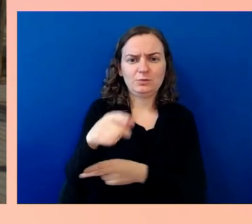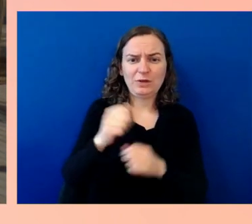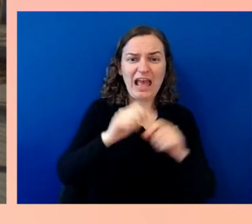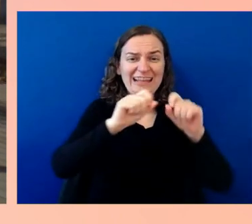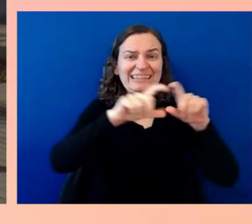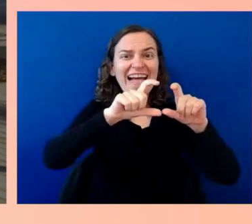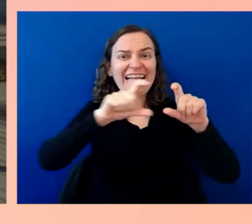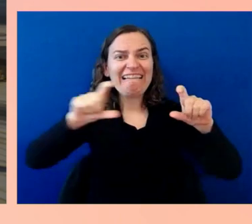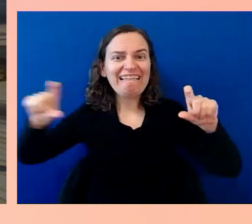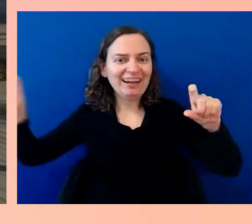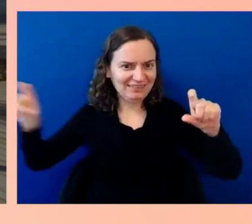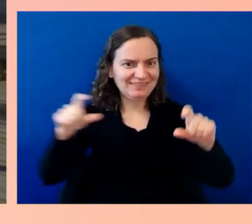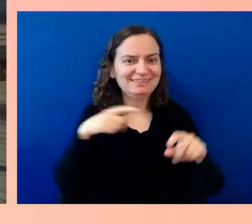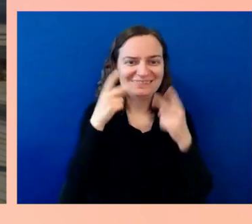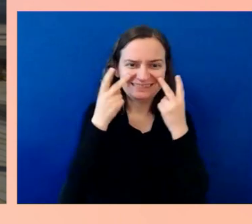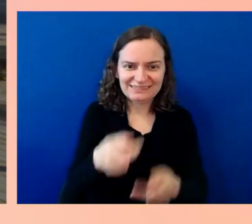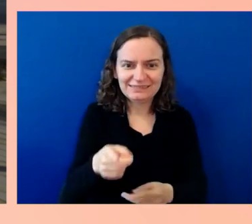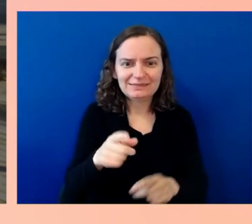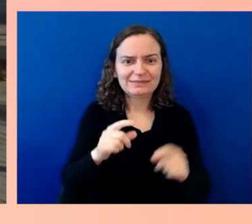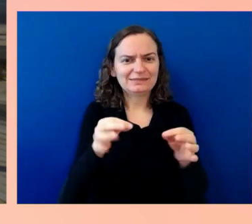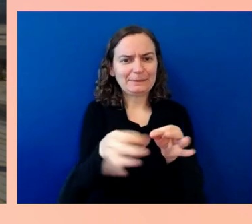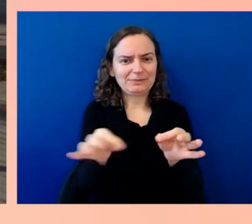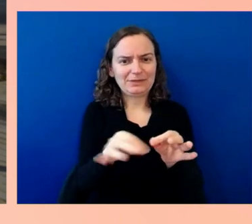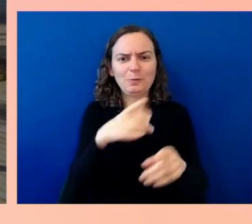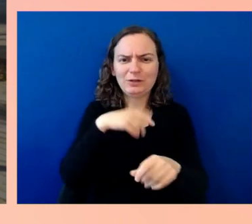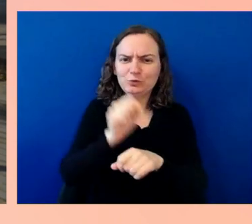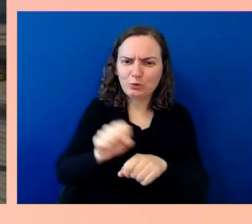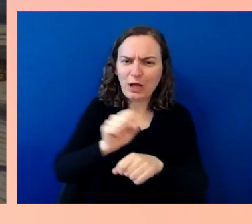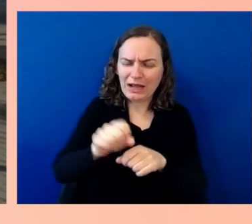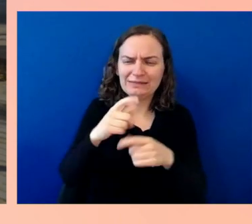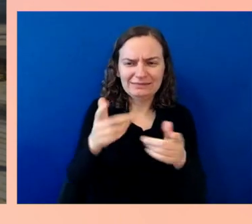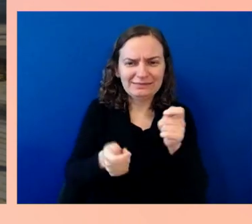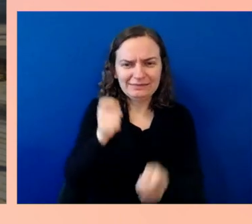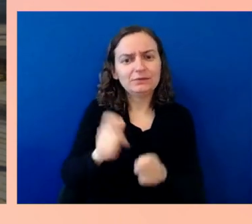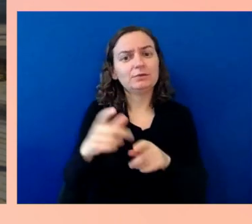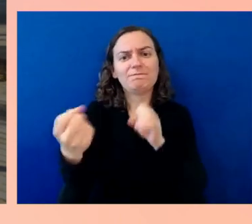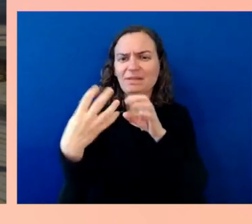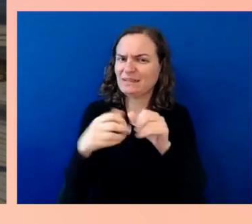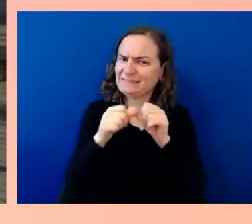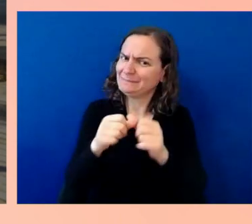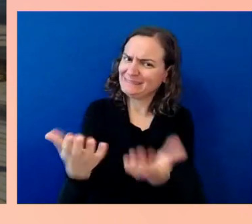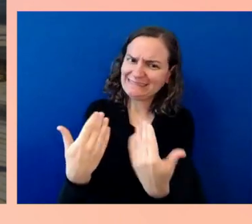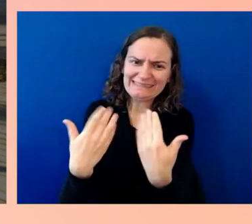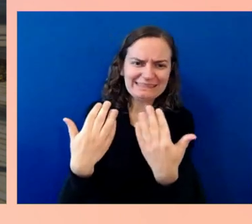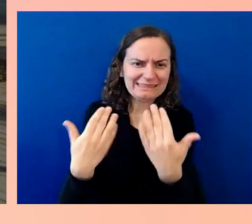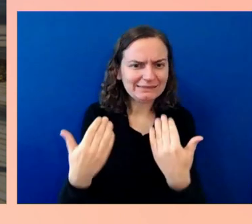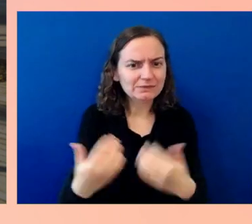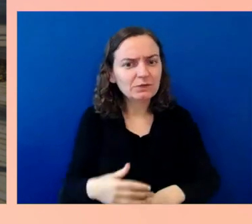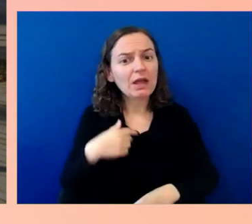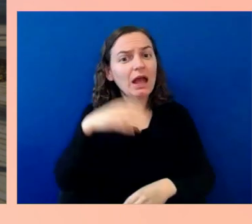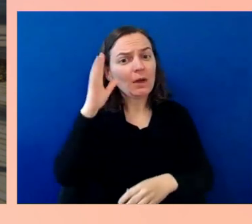Keep the feedback coming in. I know that if you've got additional feedback, there is a survey to let us know.